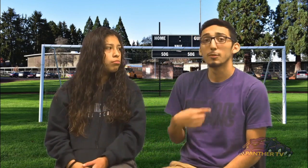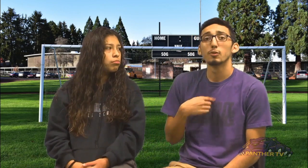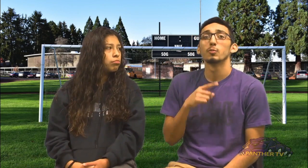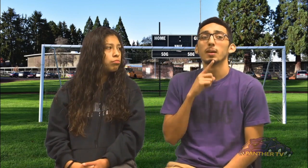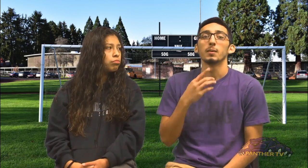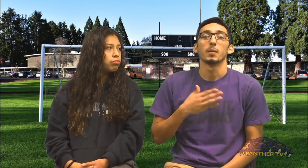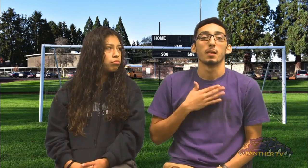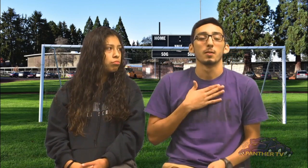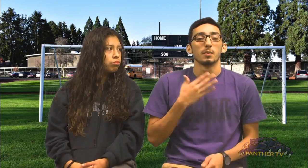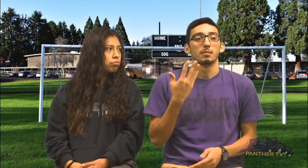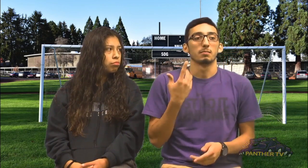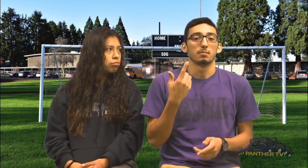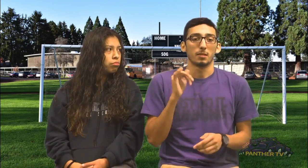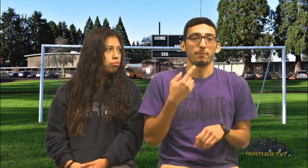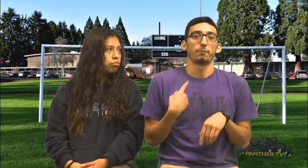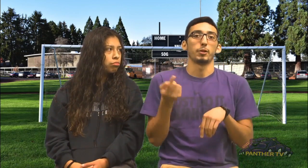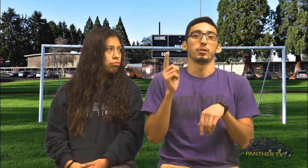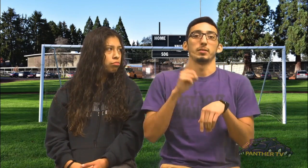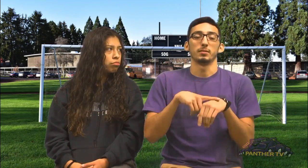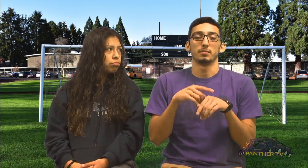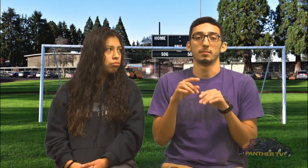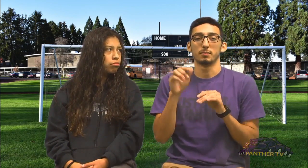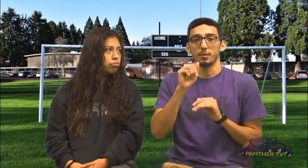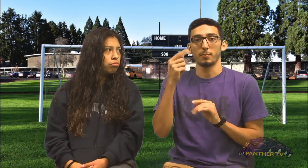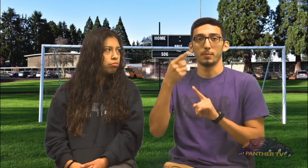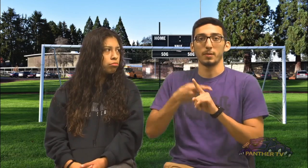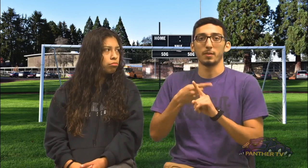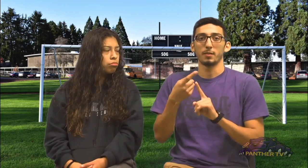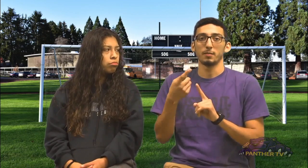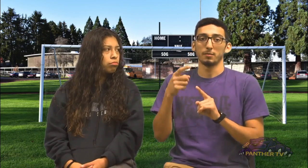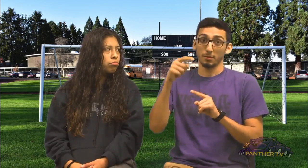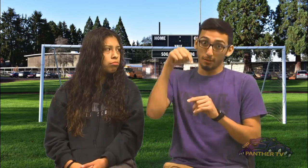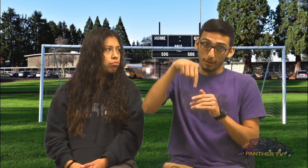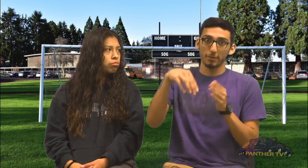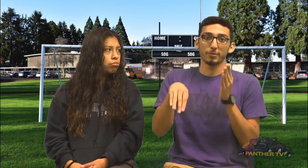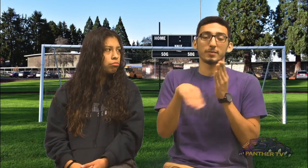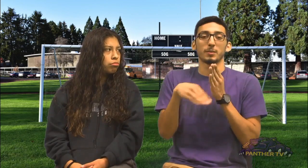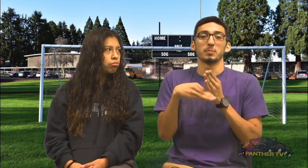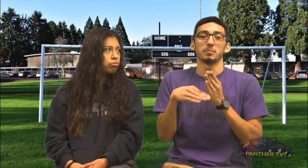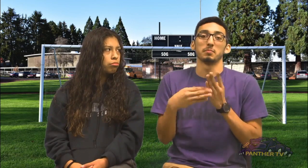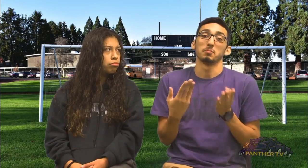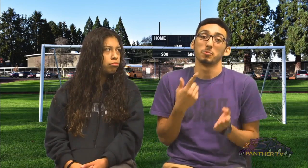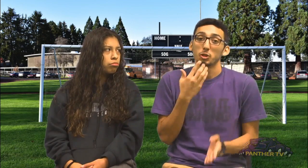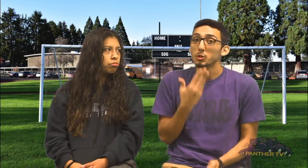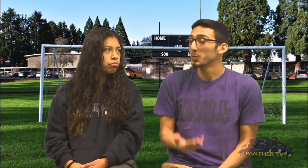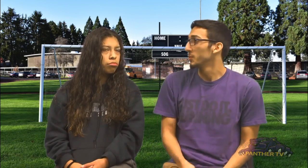I felt really happy when they picked me, this is actually my first time being Athlete of the Month for soccer It feels really good.